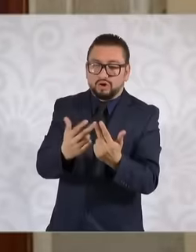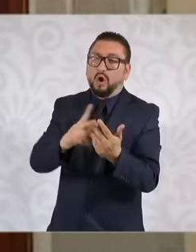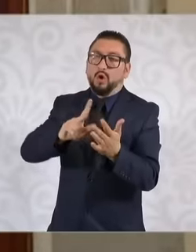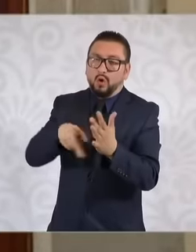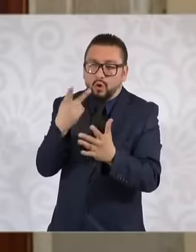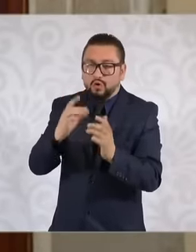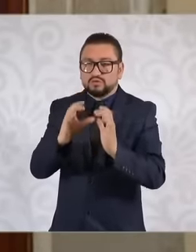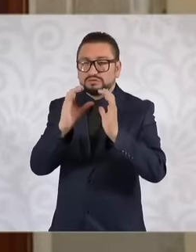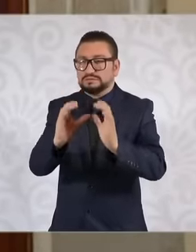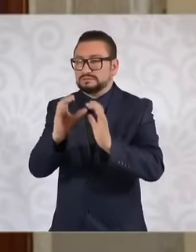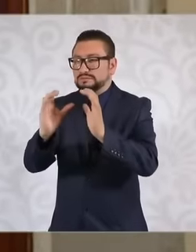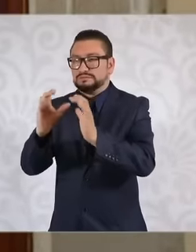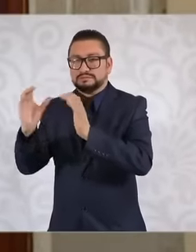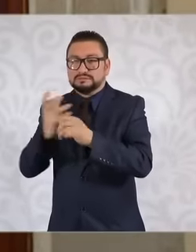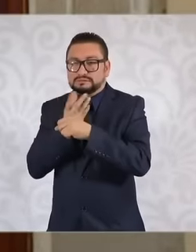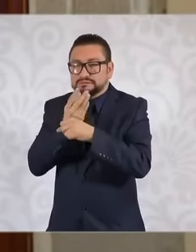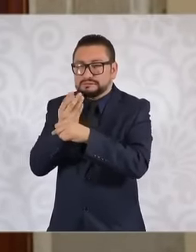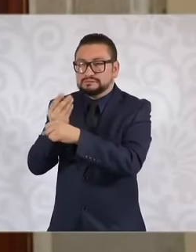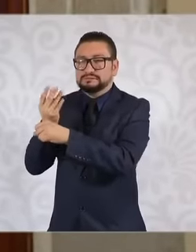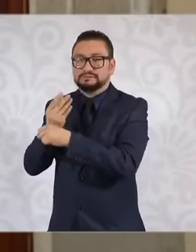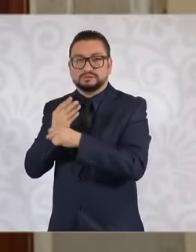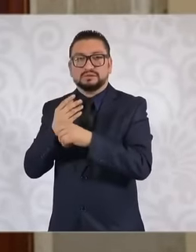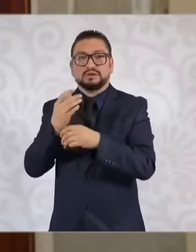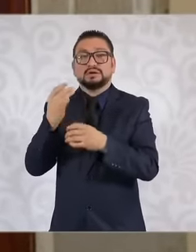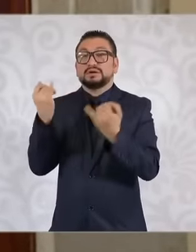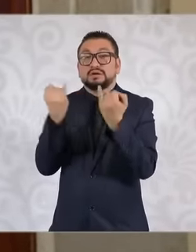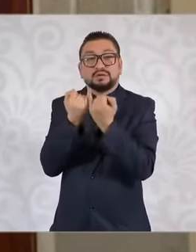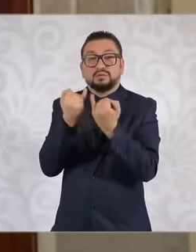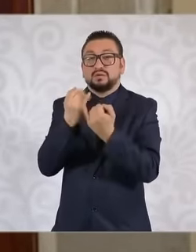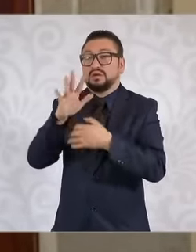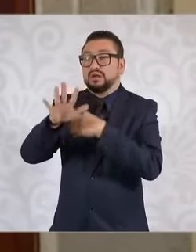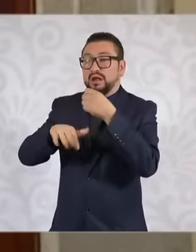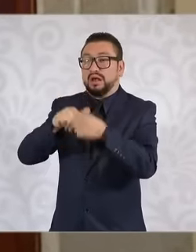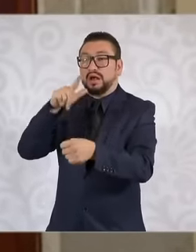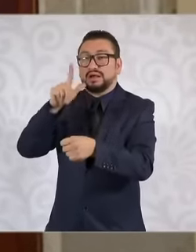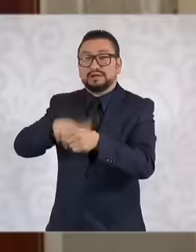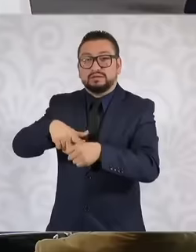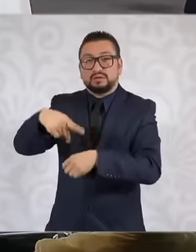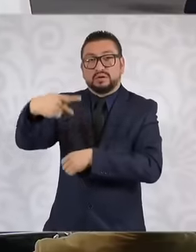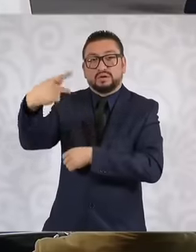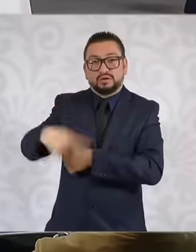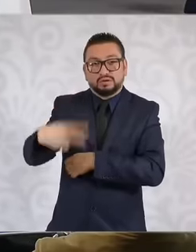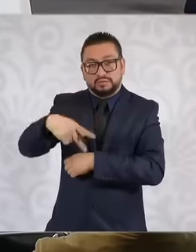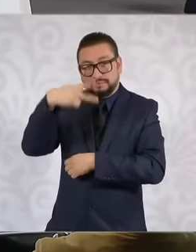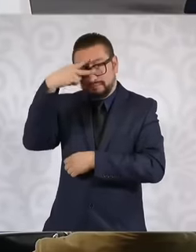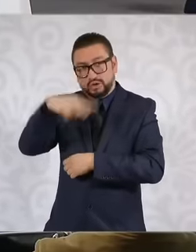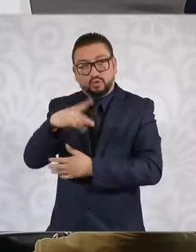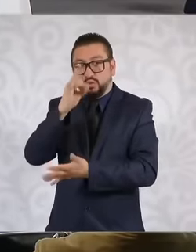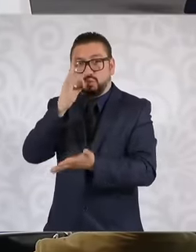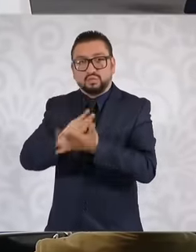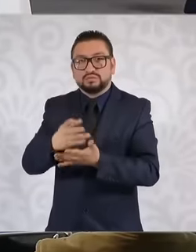areas where there are endemic species, the emblematic species of Mexico, how do we involve the